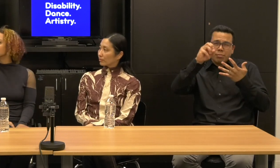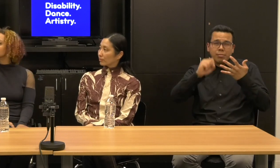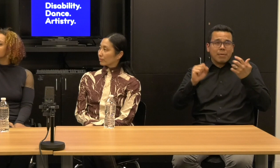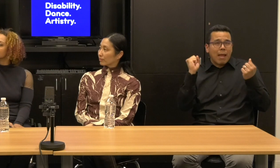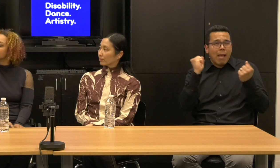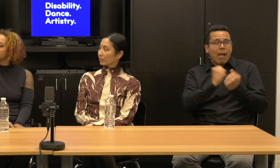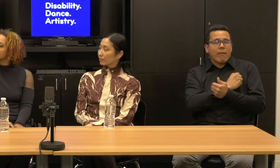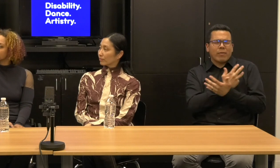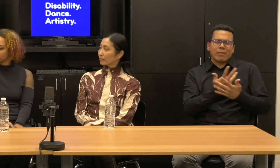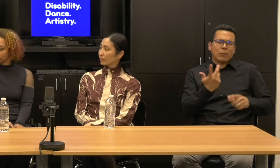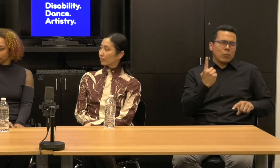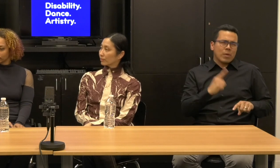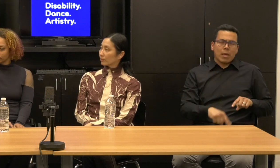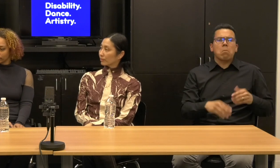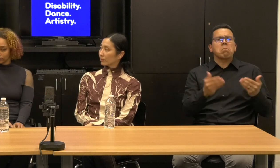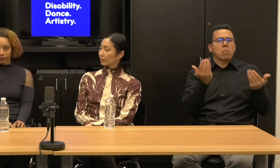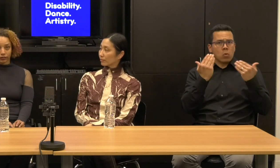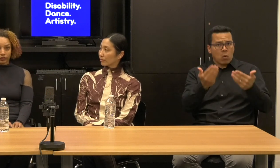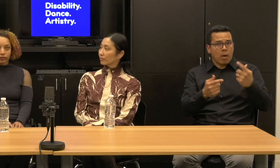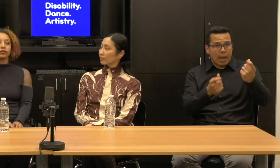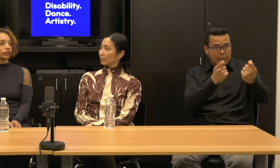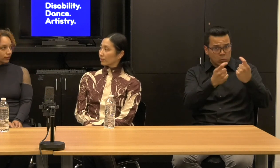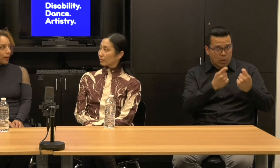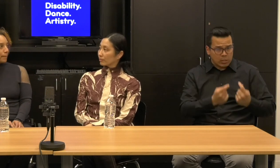So ask questions and we will, we will get to them as we go along.